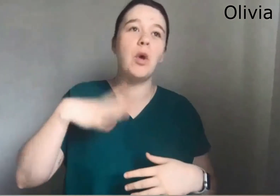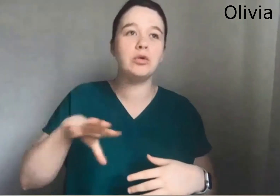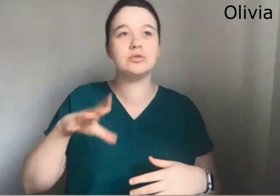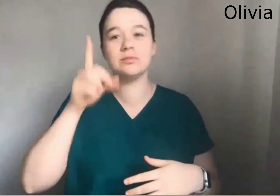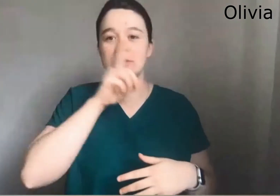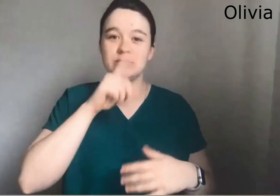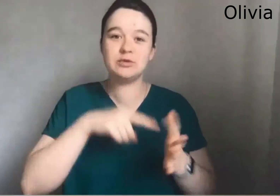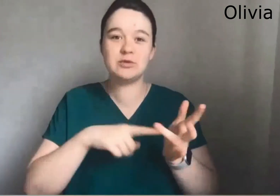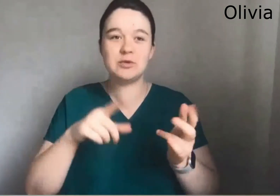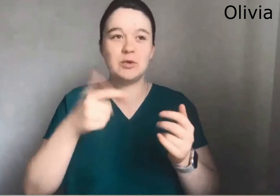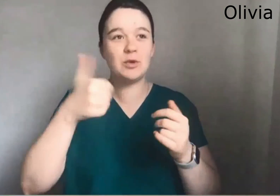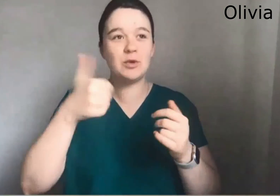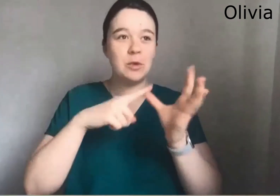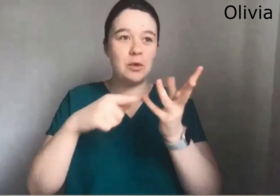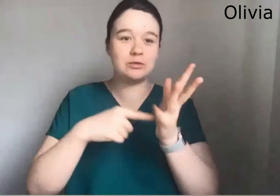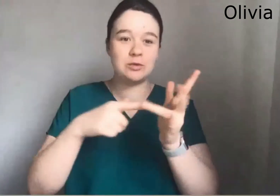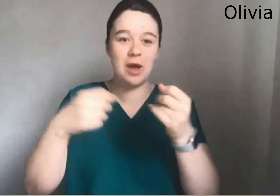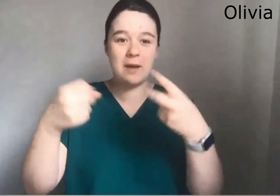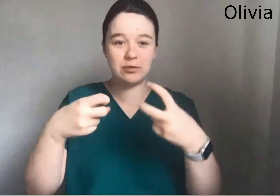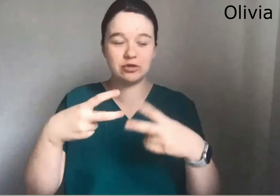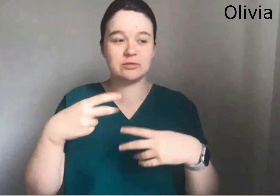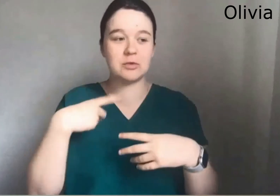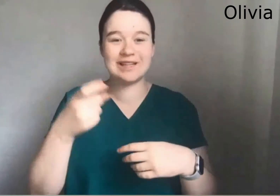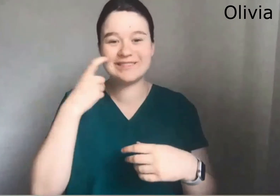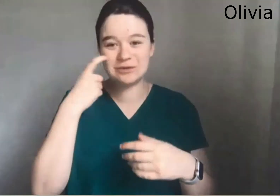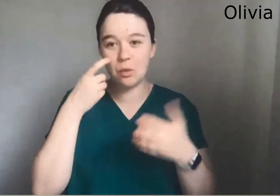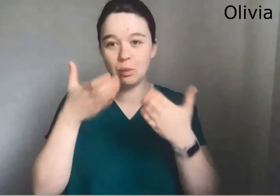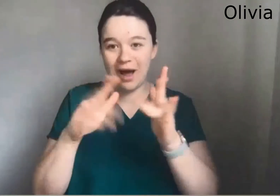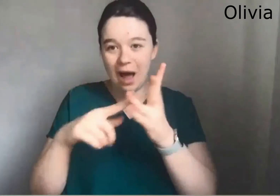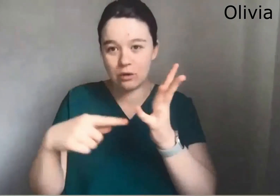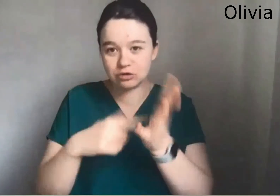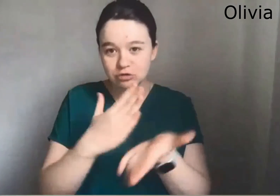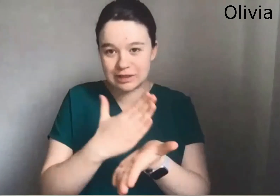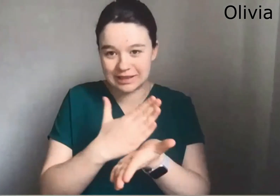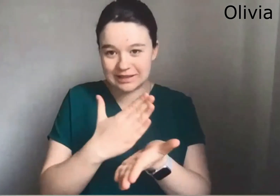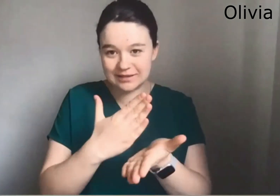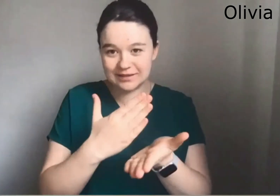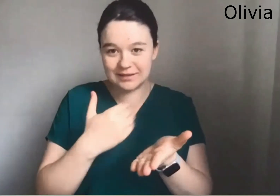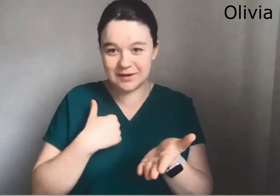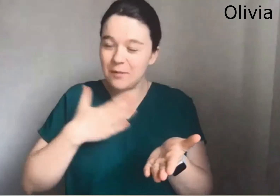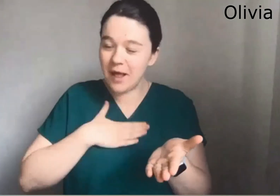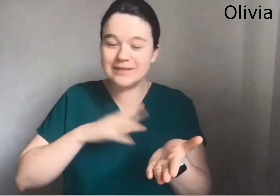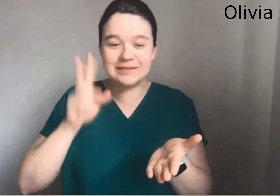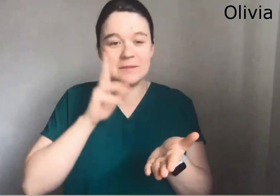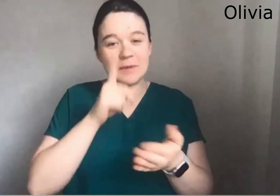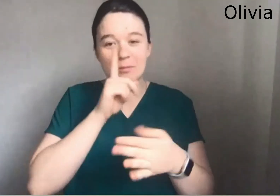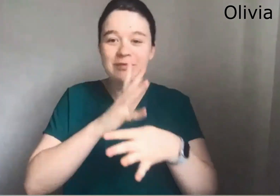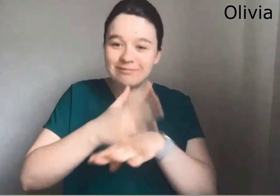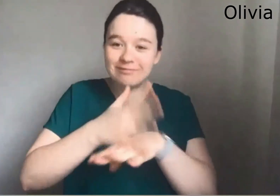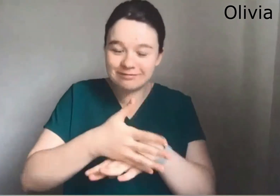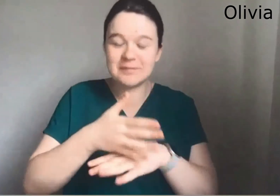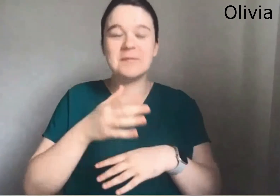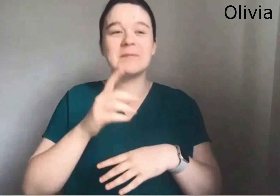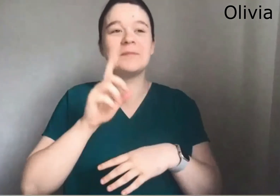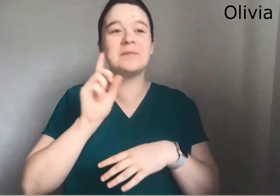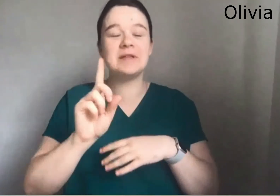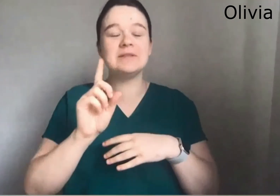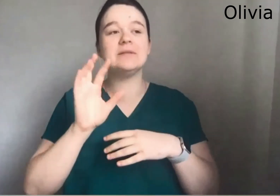It's not my number one preference for people to use auto generated captioning But it's the easy way out and I would like to see people